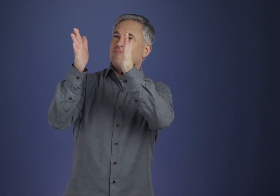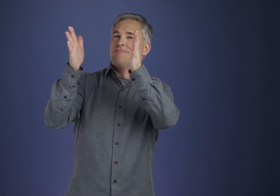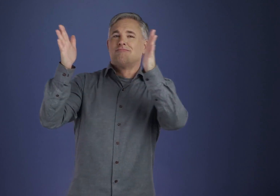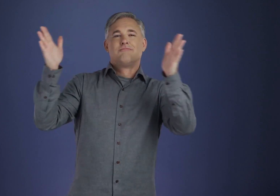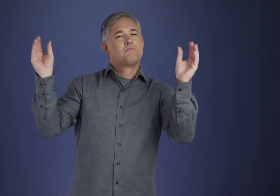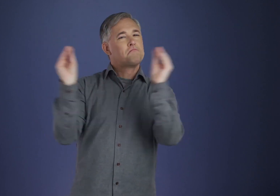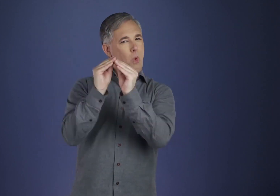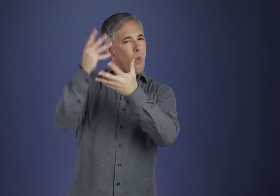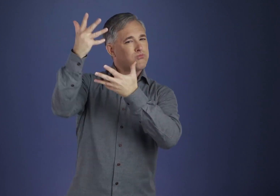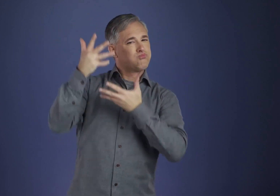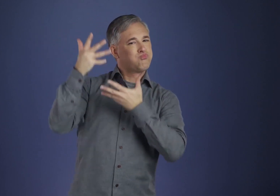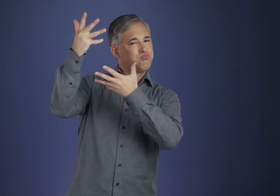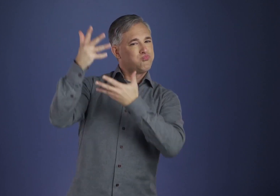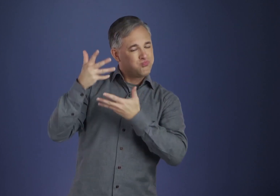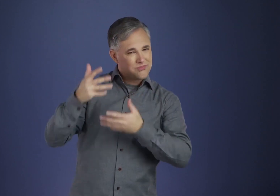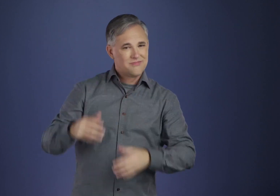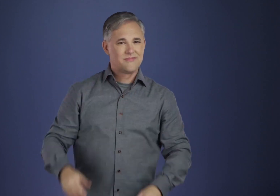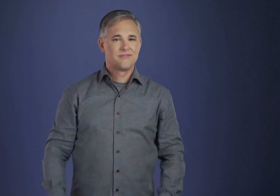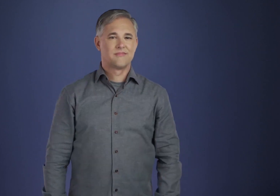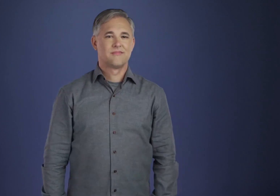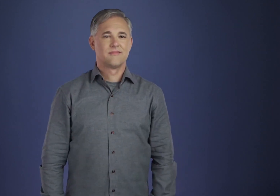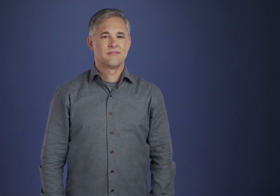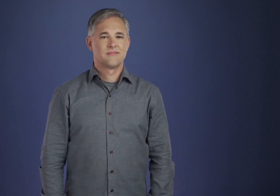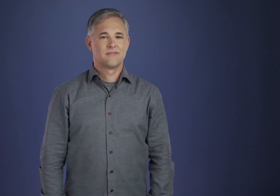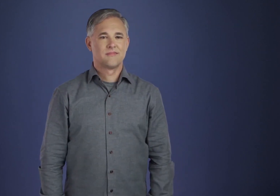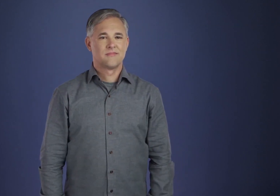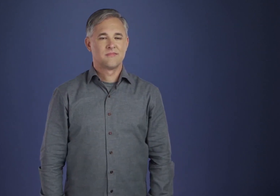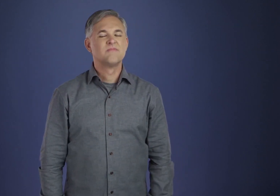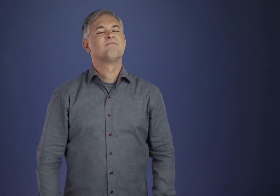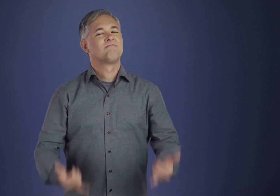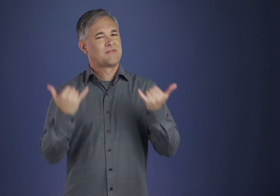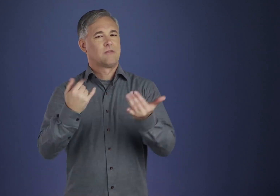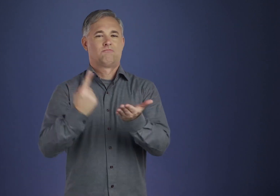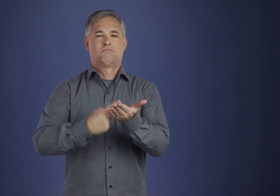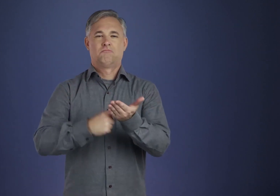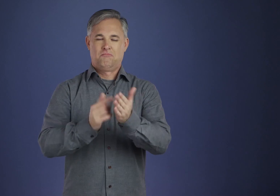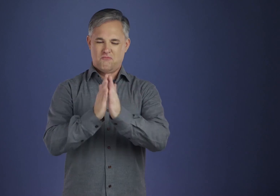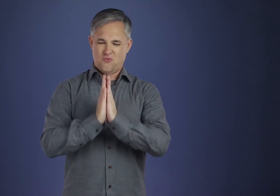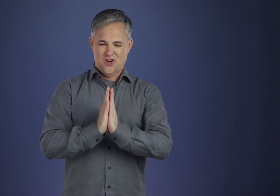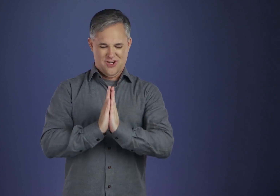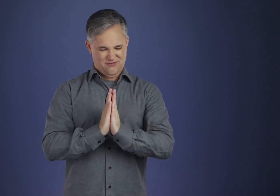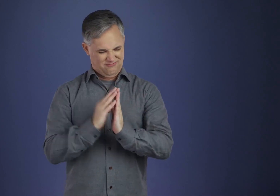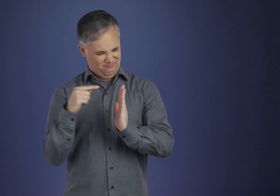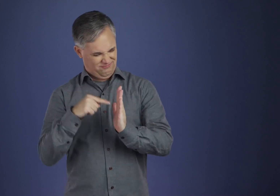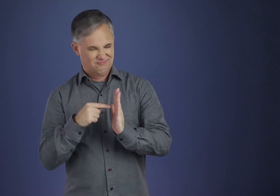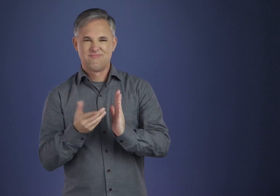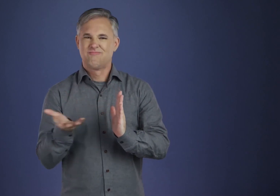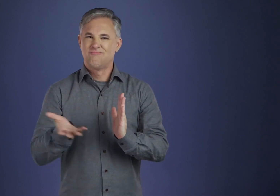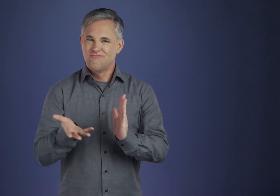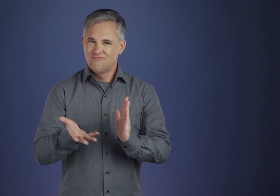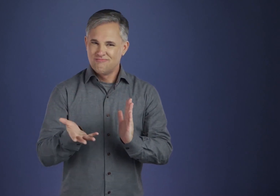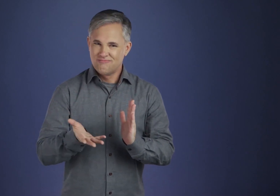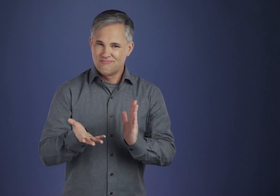And how does it fit in with meditation? Prayer, as commonly understood, is a petition to God.